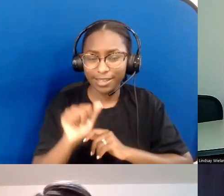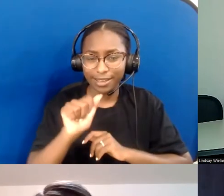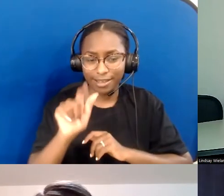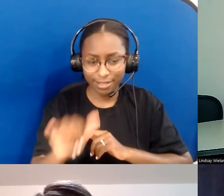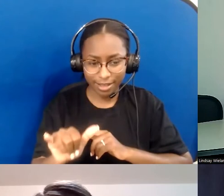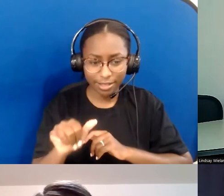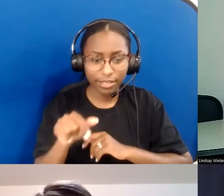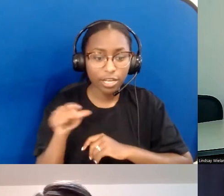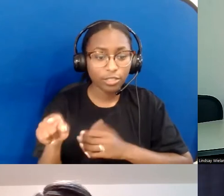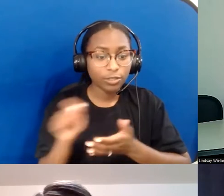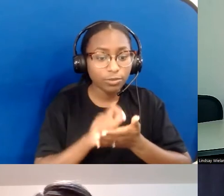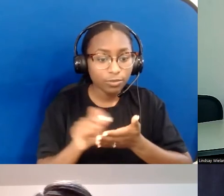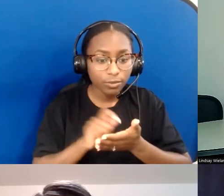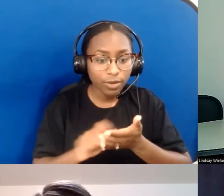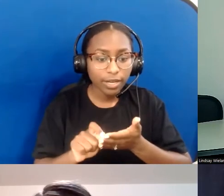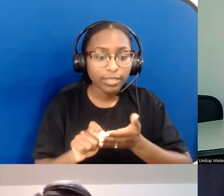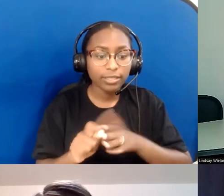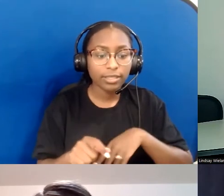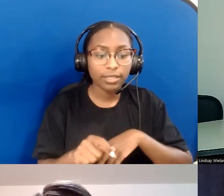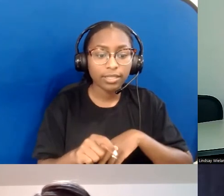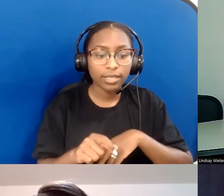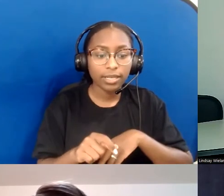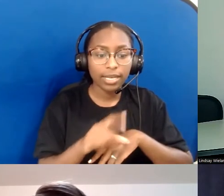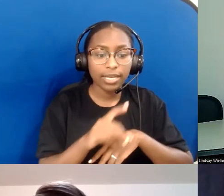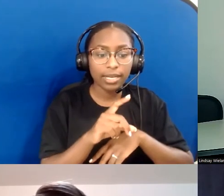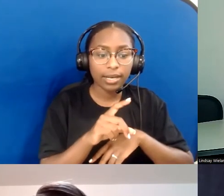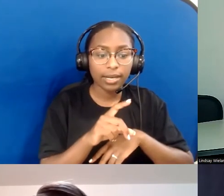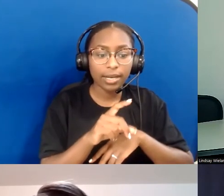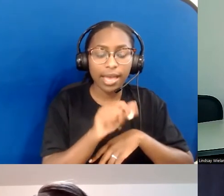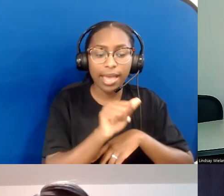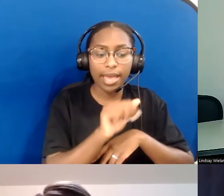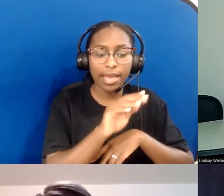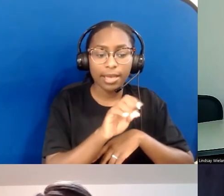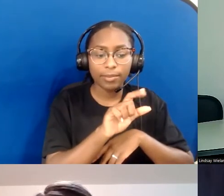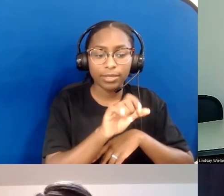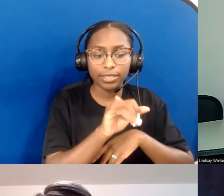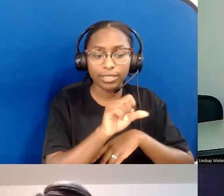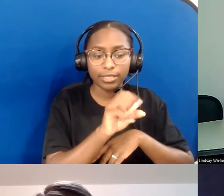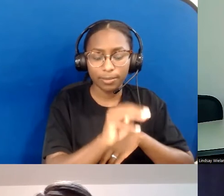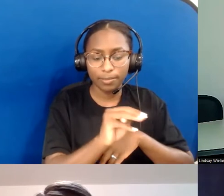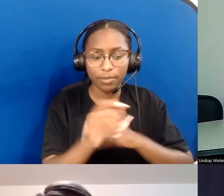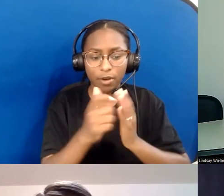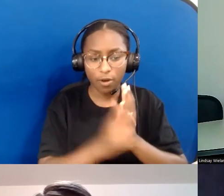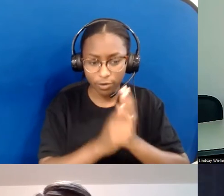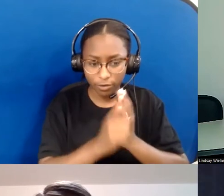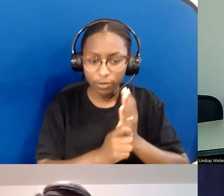and the handouts in the Ableism Toolkit, with input from voices of DMC members with disabilities.